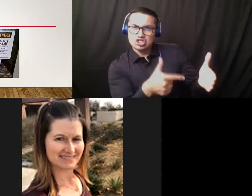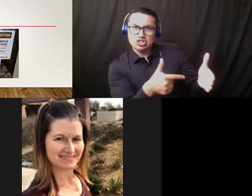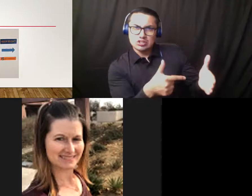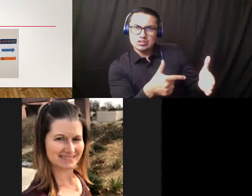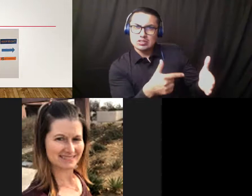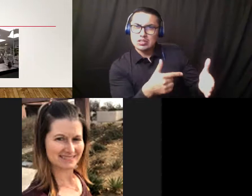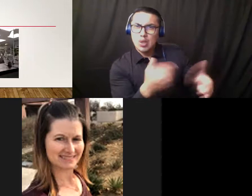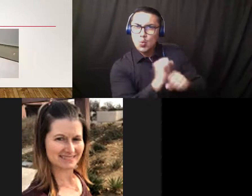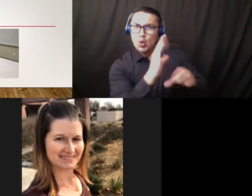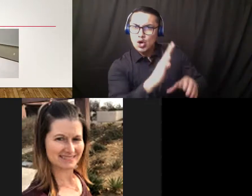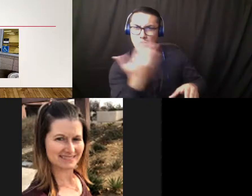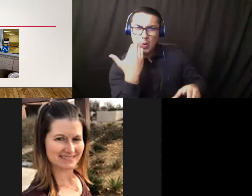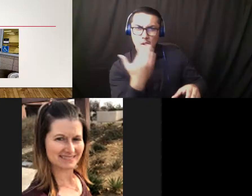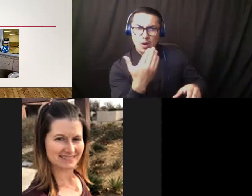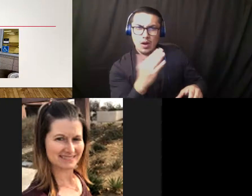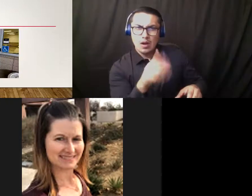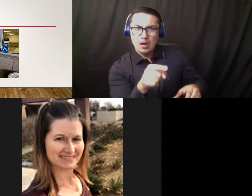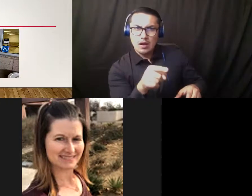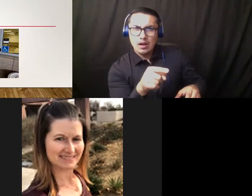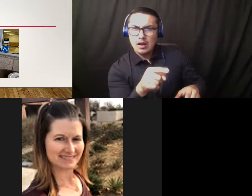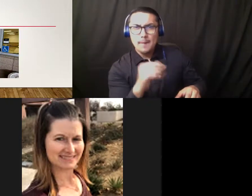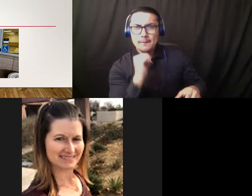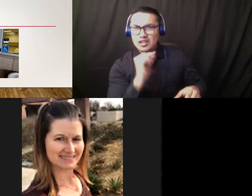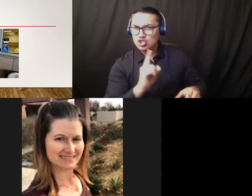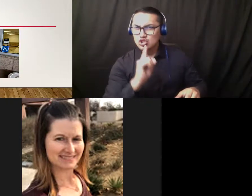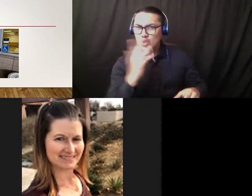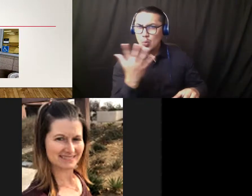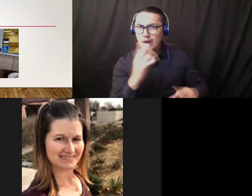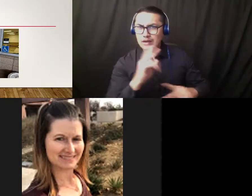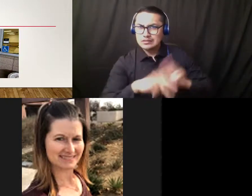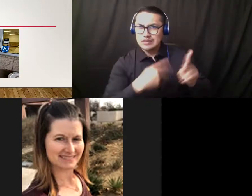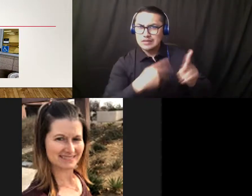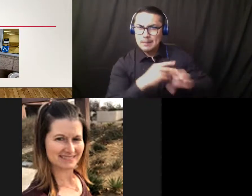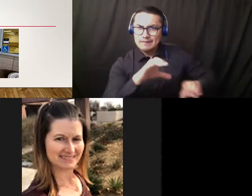Um, I'm not sure what the chemicals are in that sprayer, but is it,